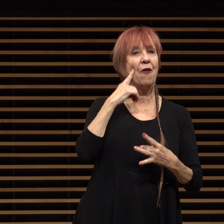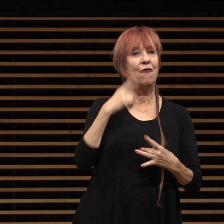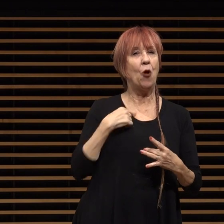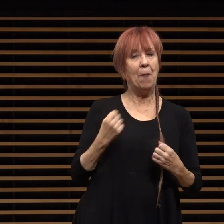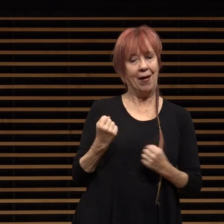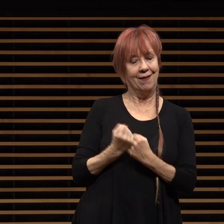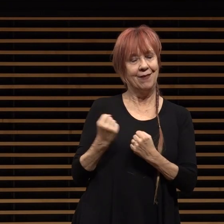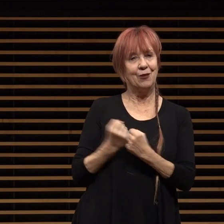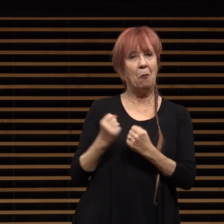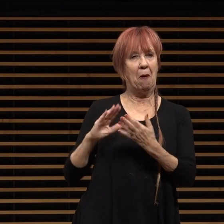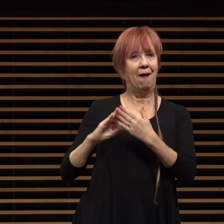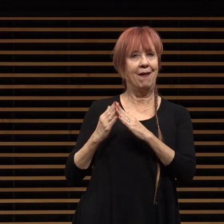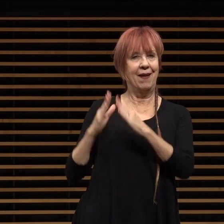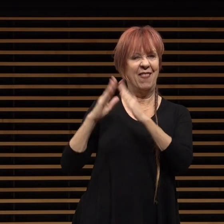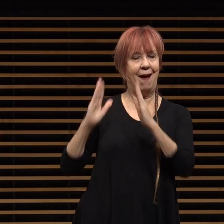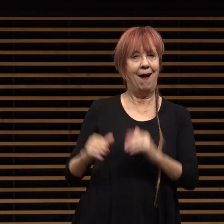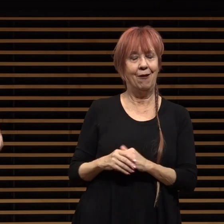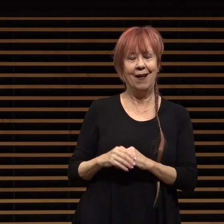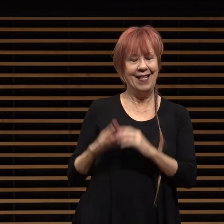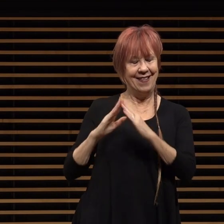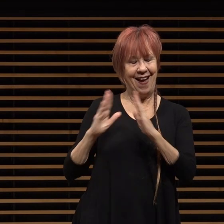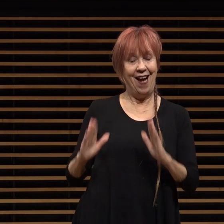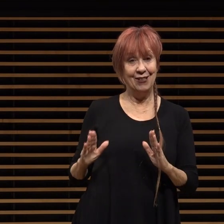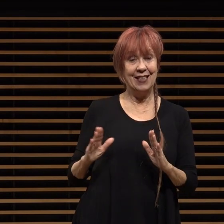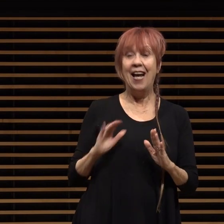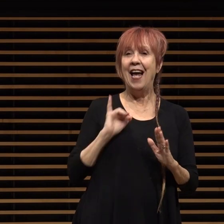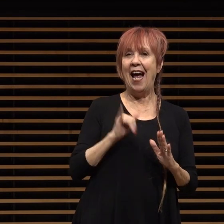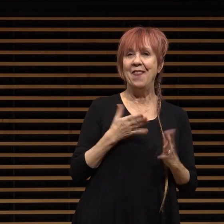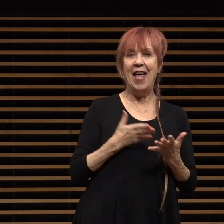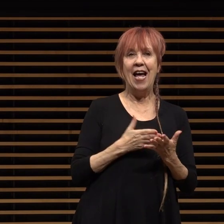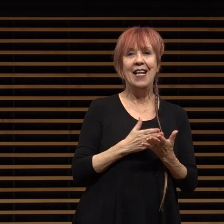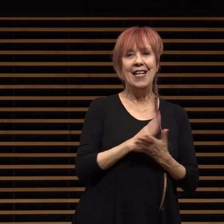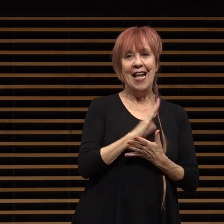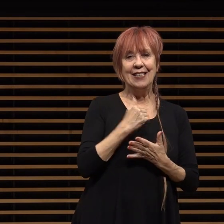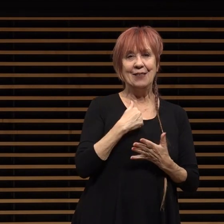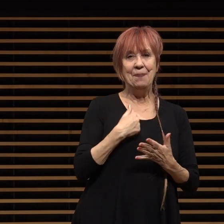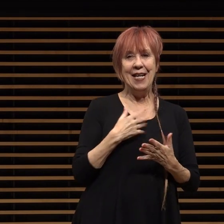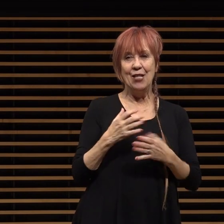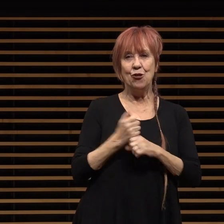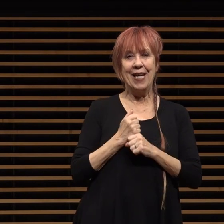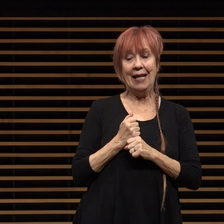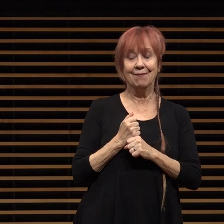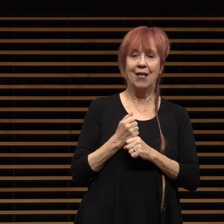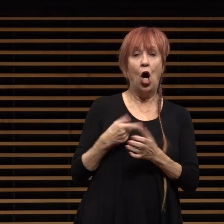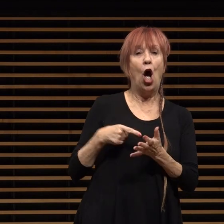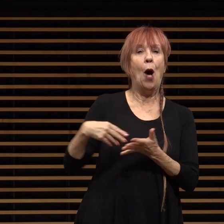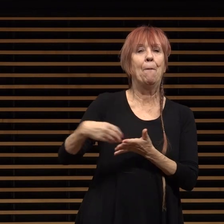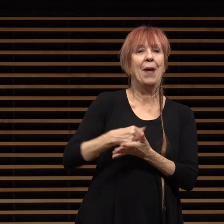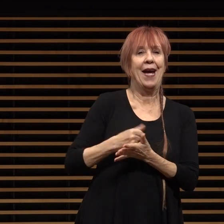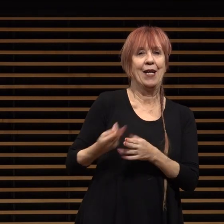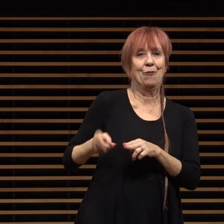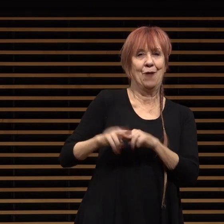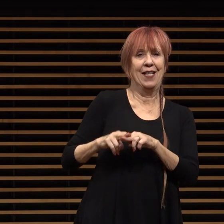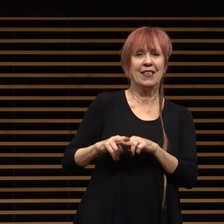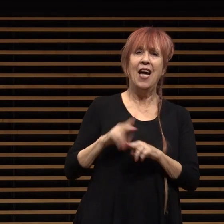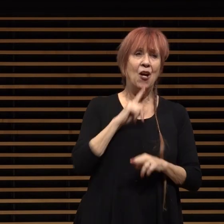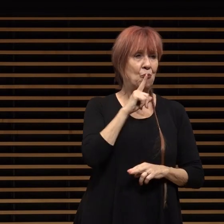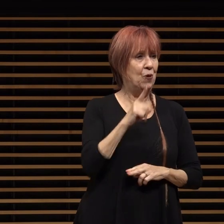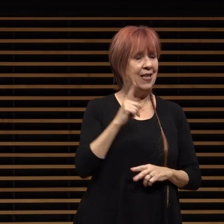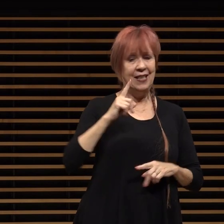household which has allowed me to put in for a well-overdue pay raise it's really been a roller coaster for